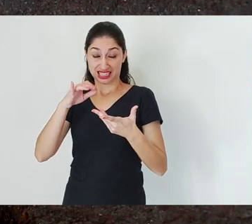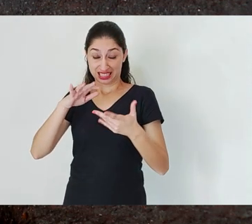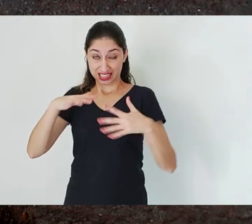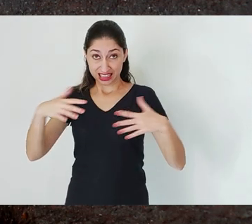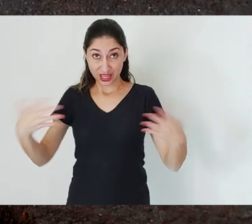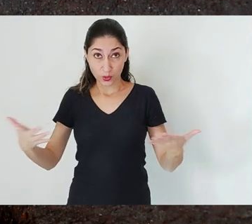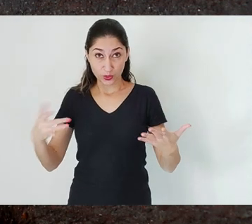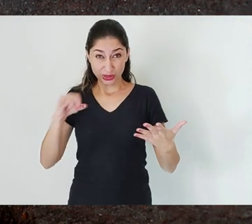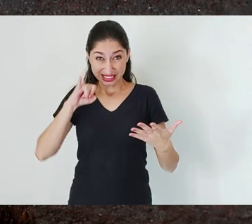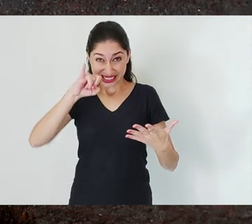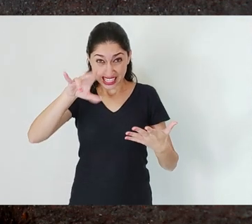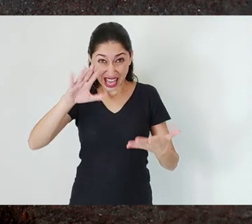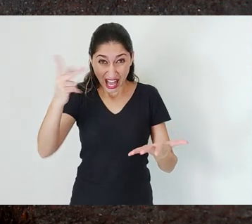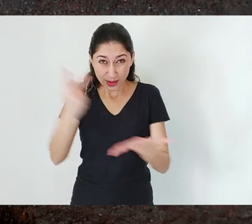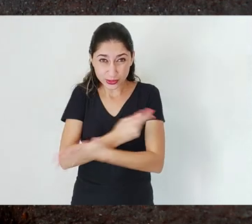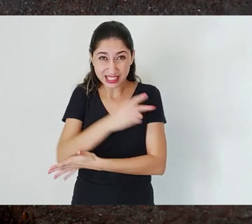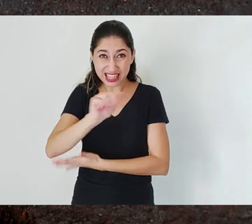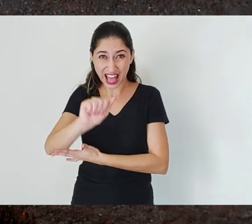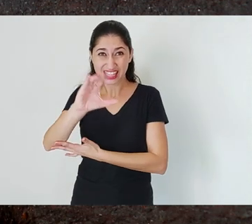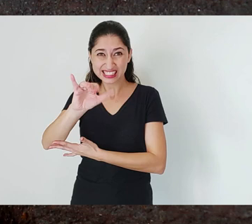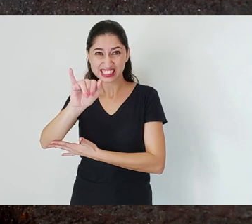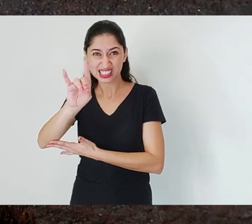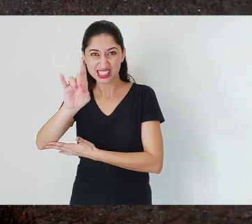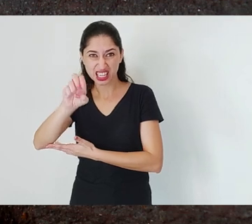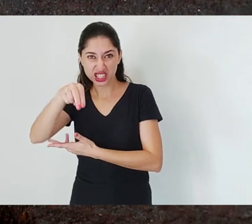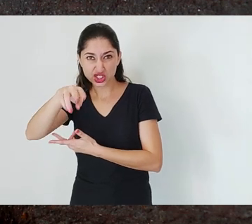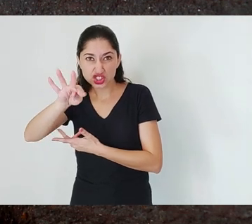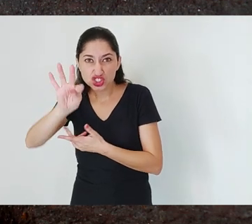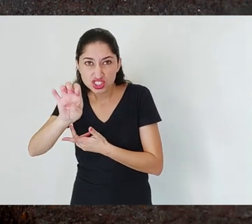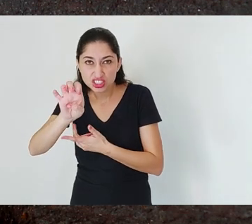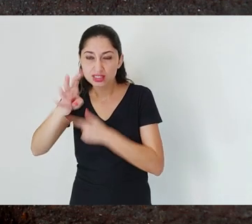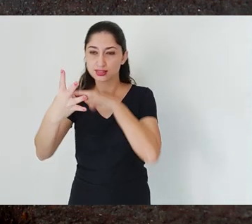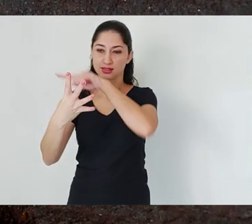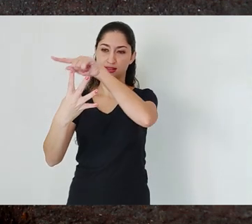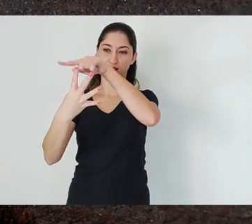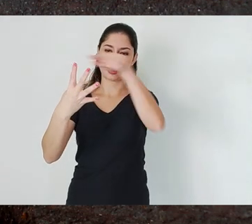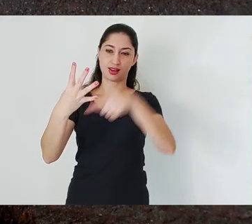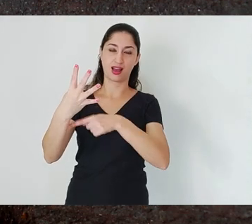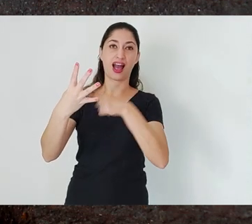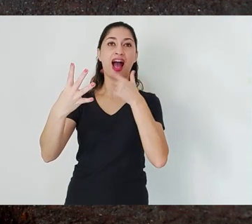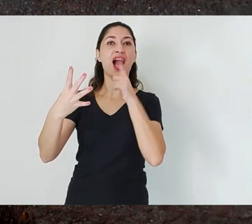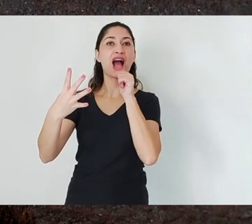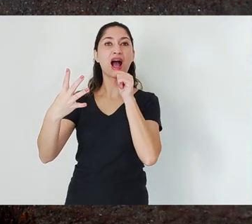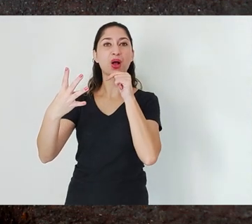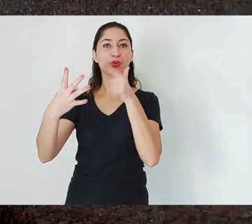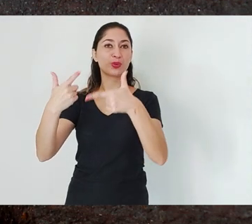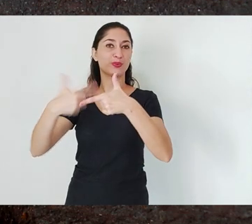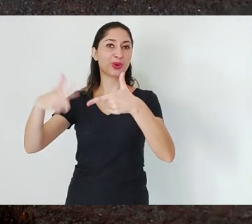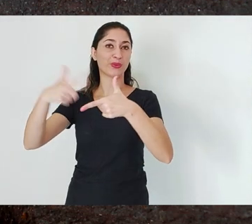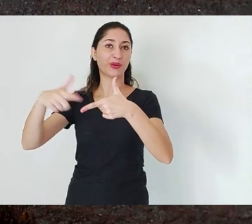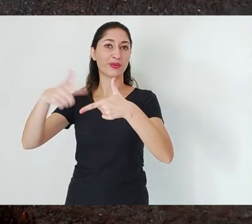eventually reach and compromise the entire basin. The Bela Fama pumping station,